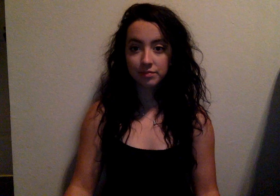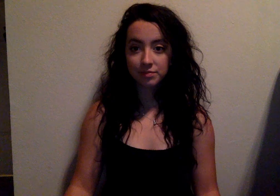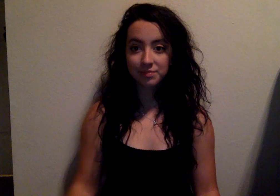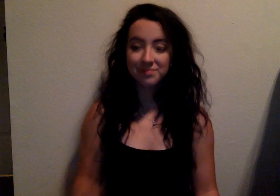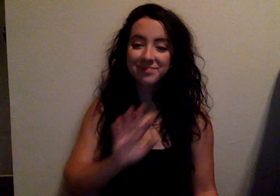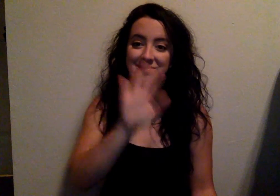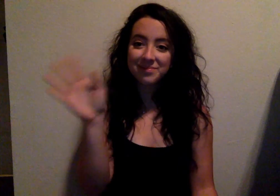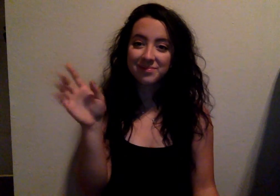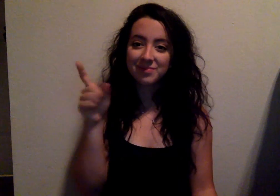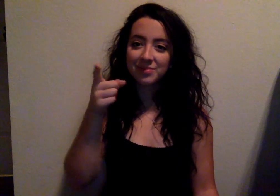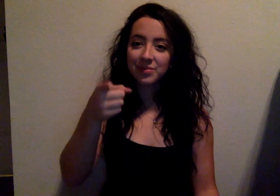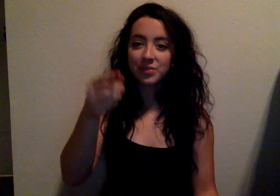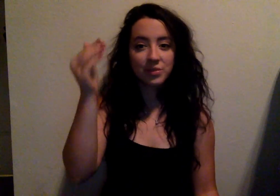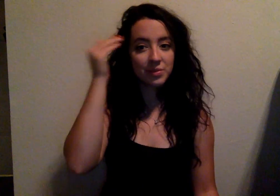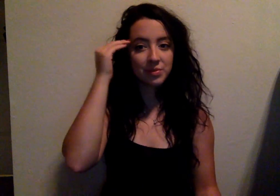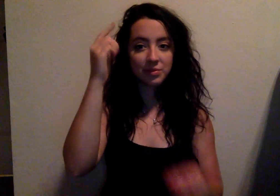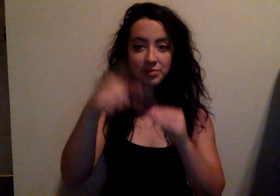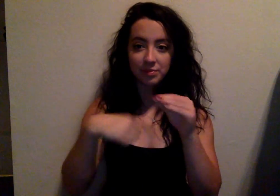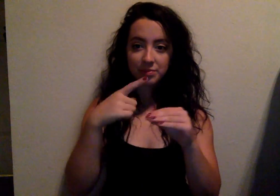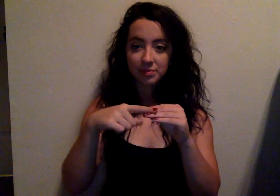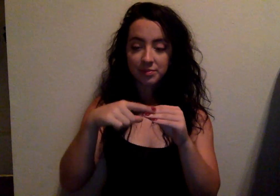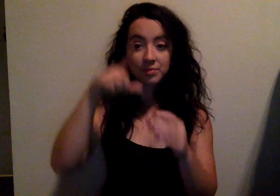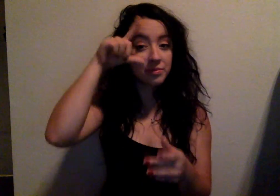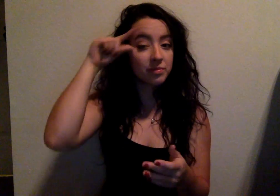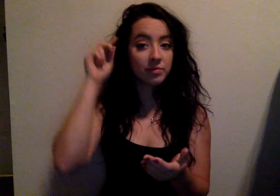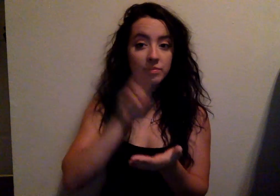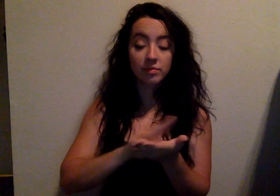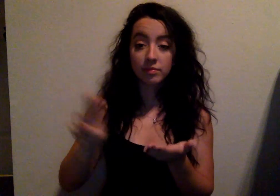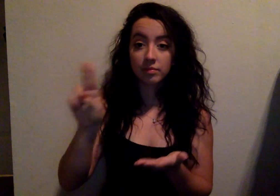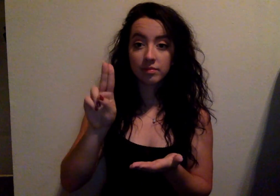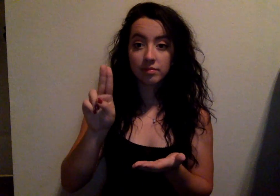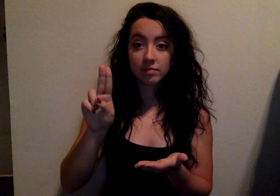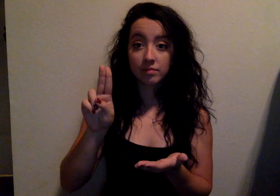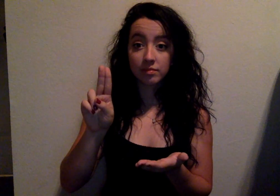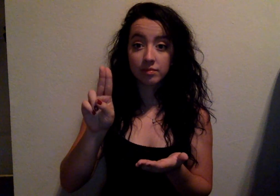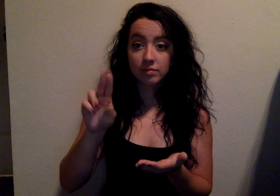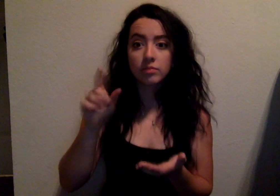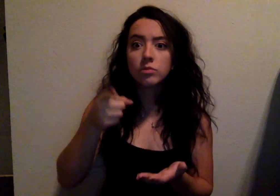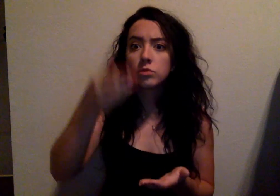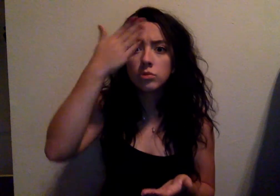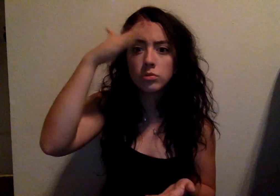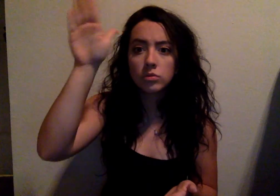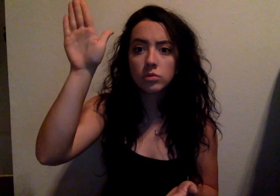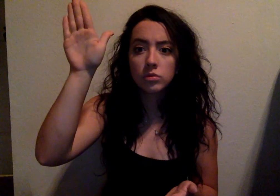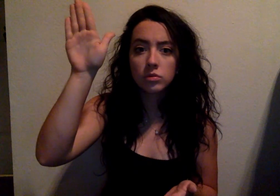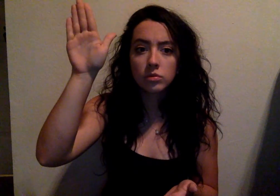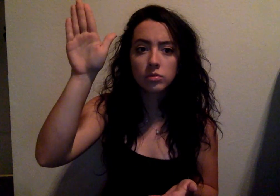Hi! Do you know about Gallaudet University? You don't know?!